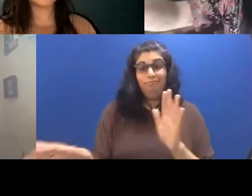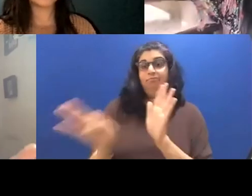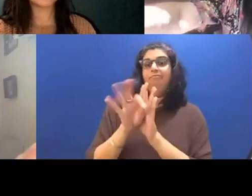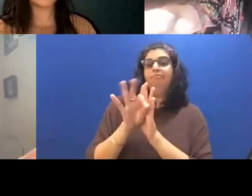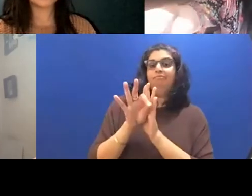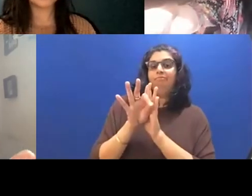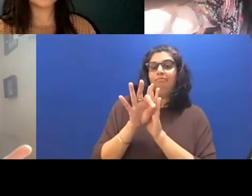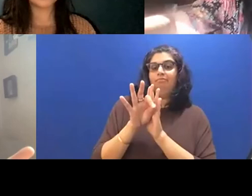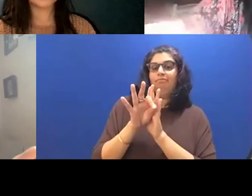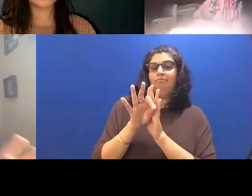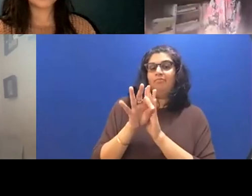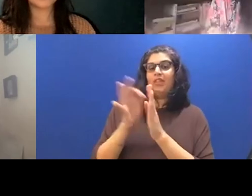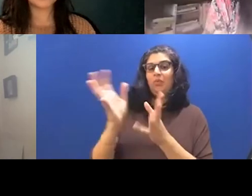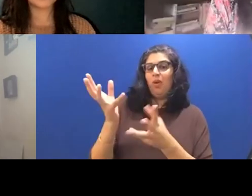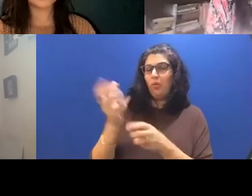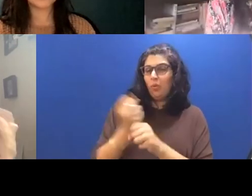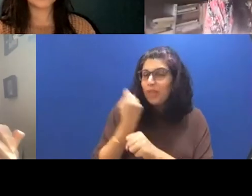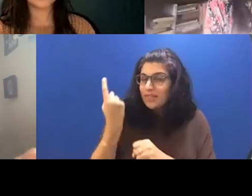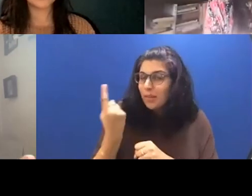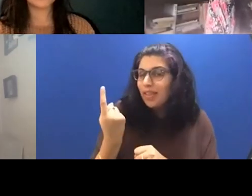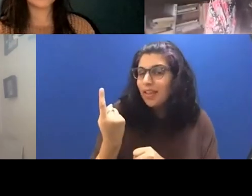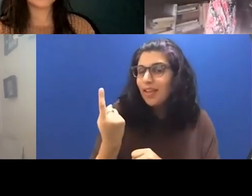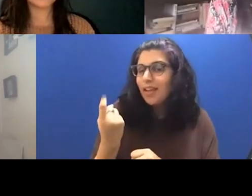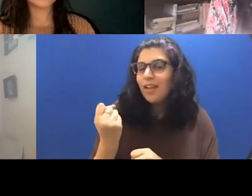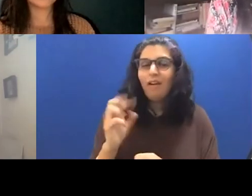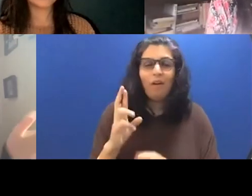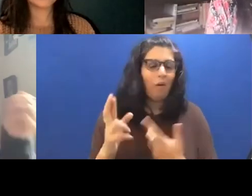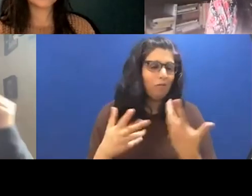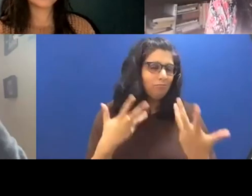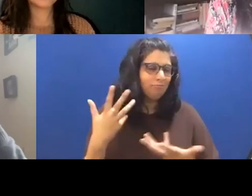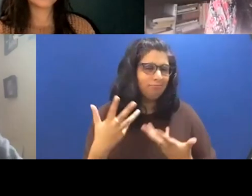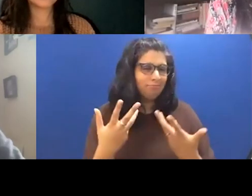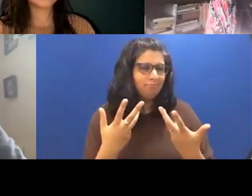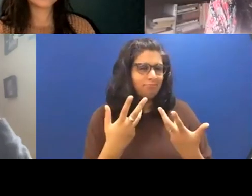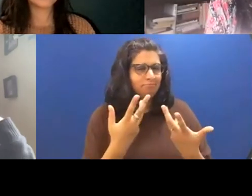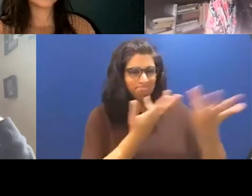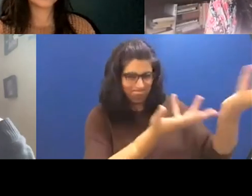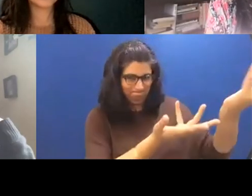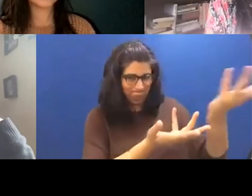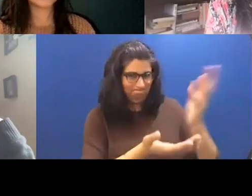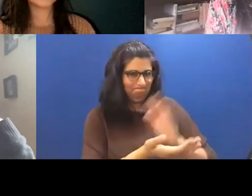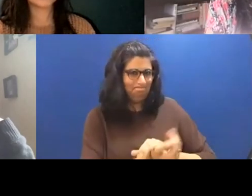to win something that you were also scientific fact. So Unknown Speaker once you answer that,